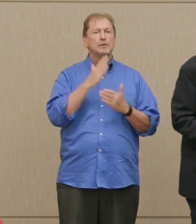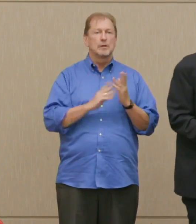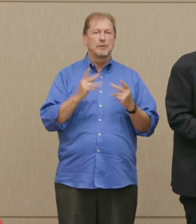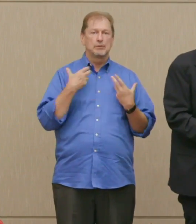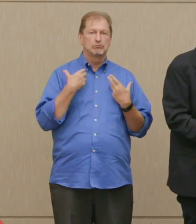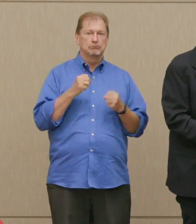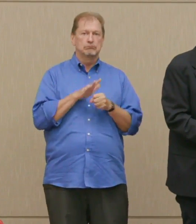it.